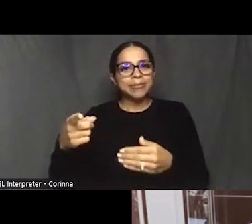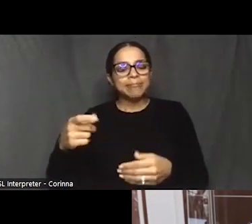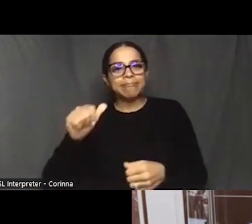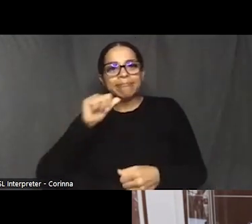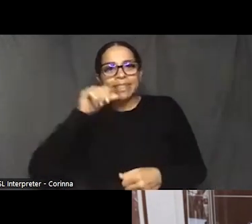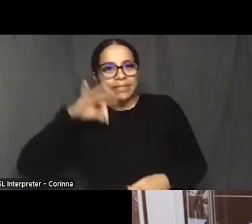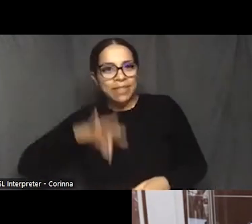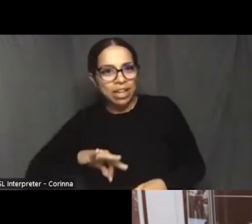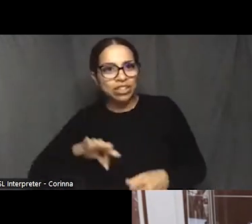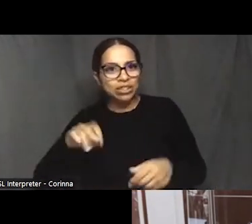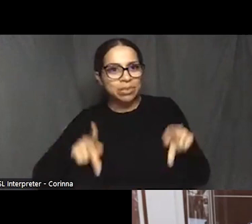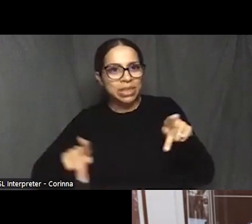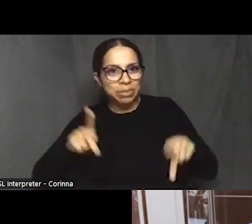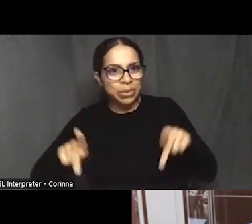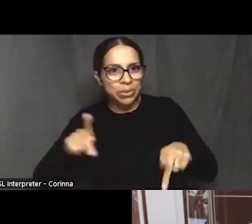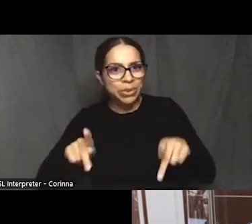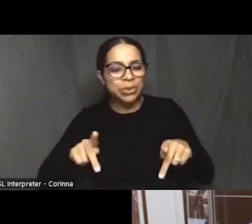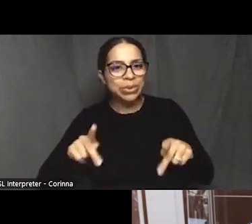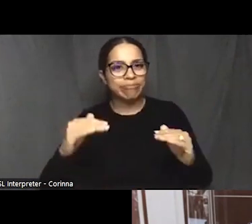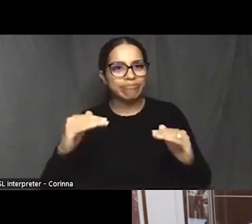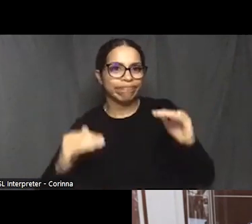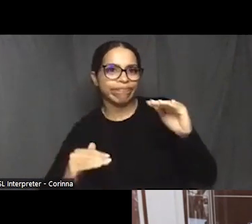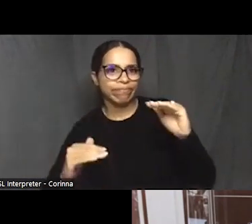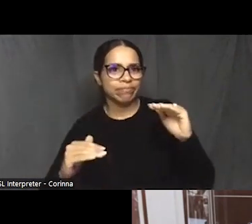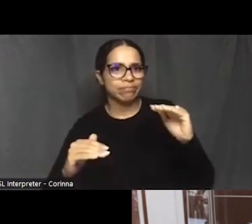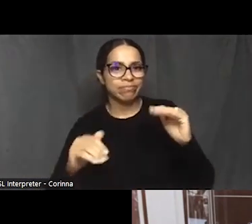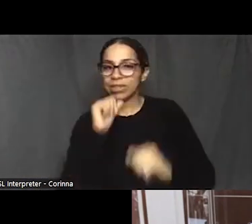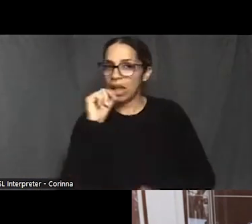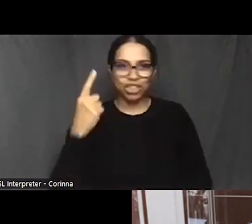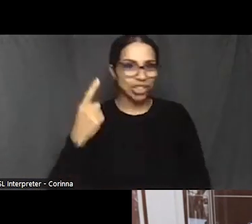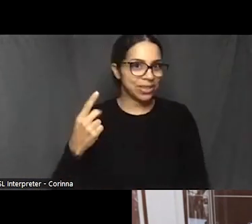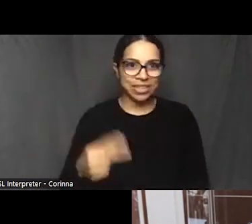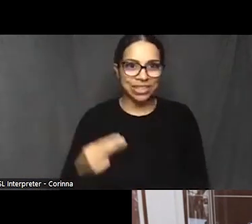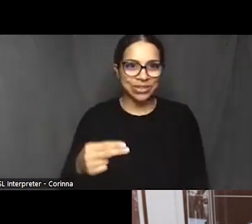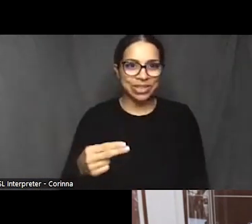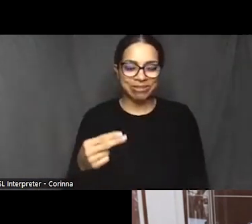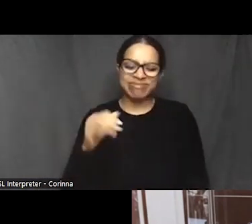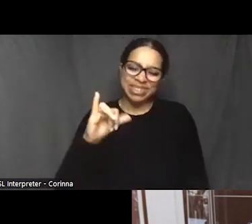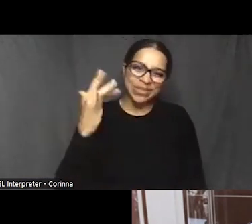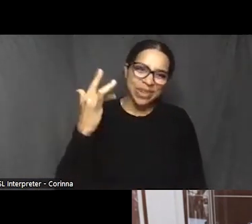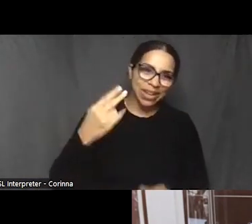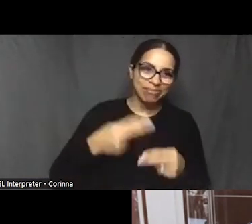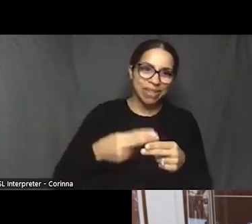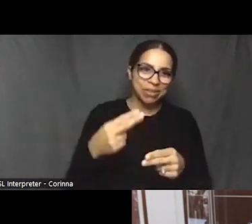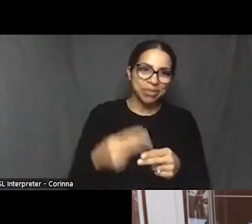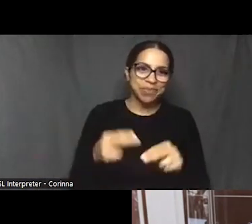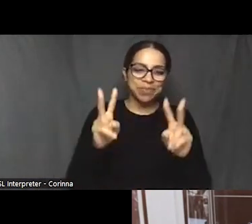So that that is one of the reasons why this program is important.